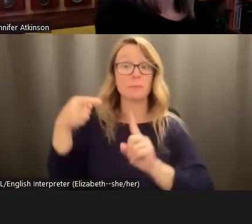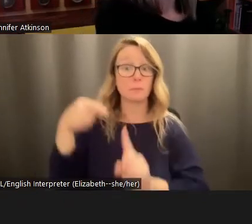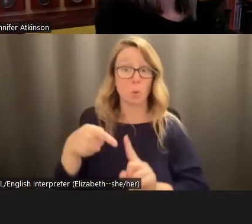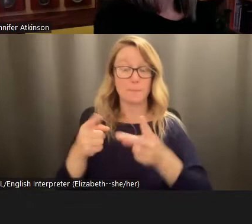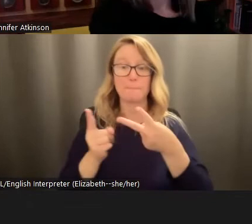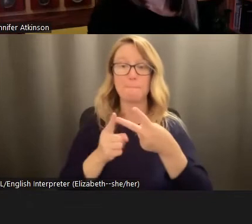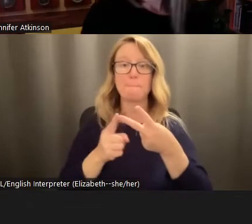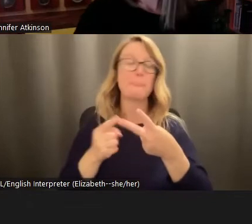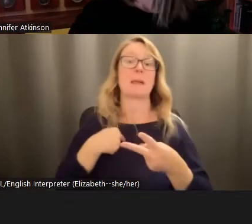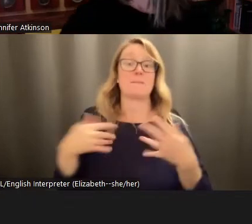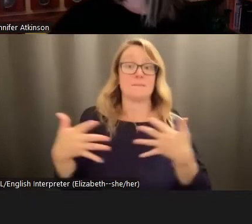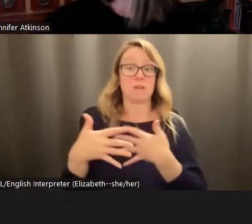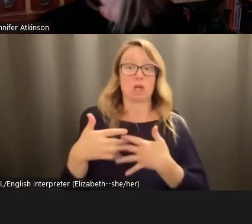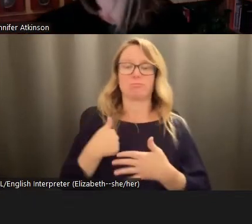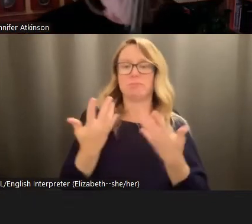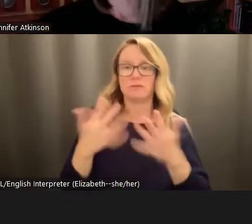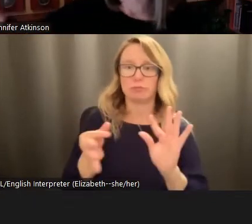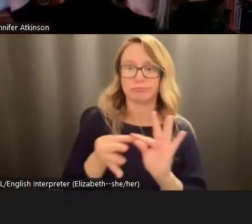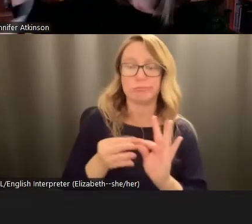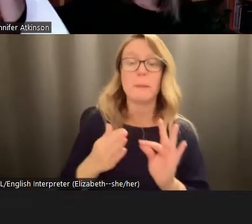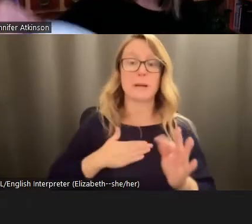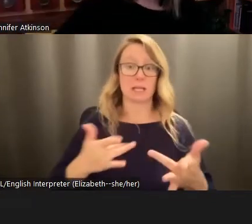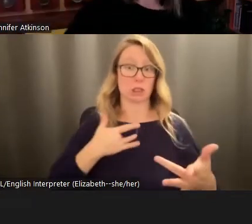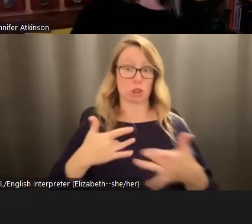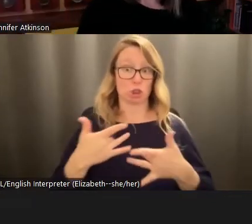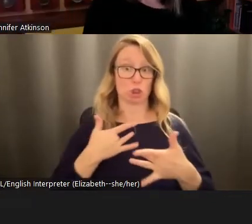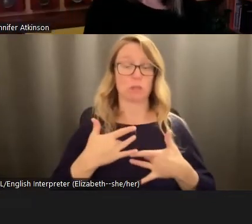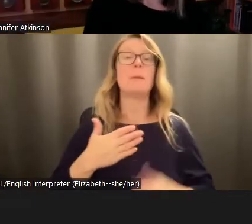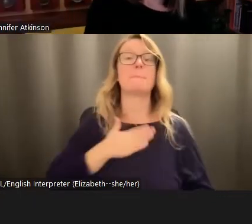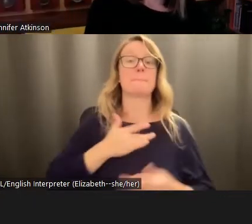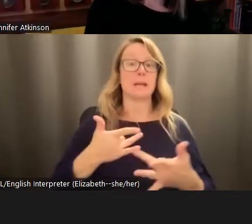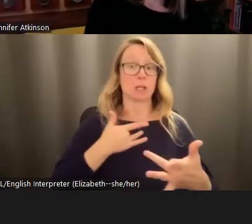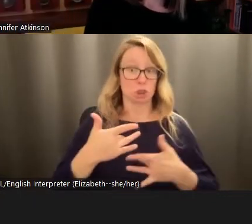fear when I said earlier, my concern. My concern and fear is